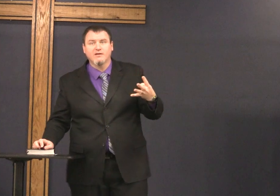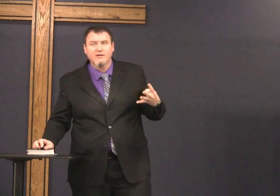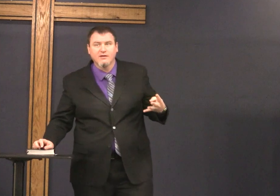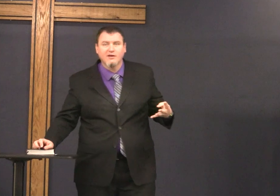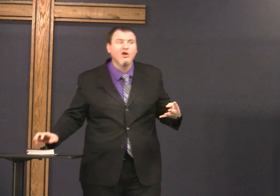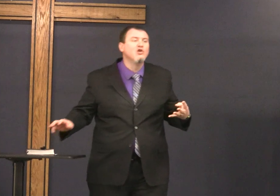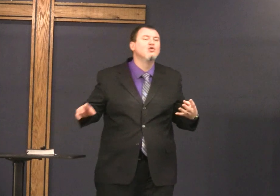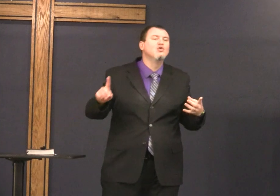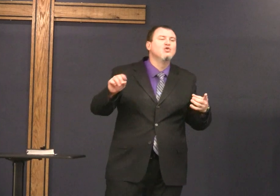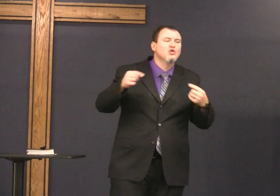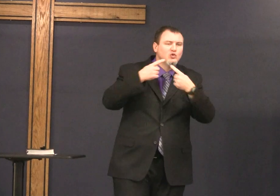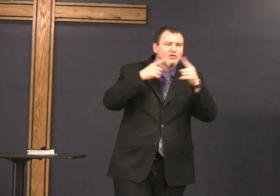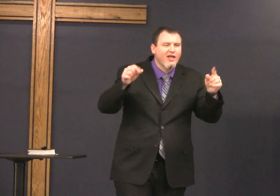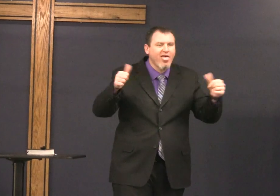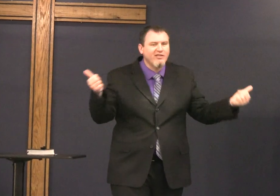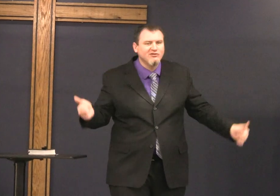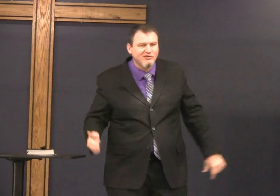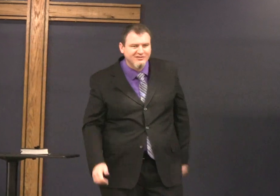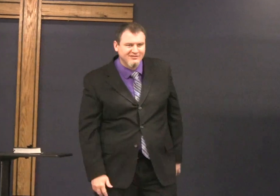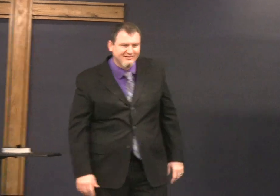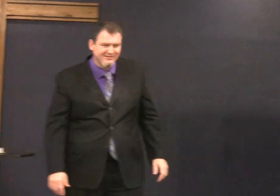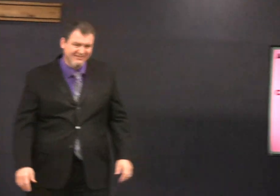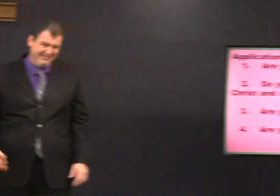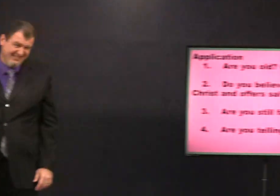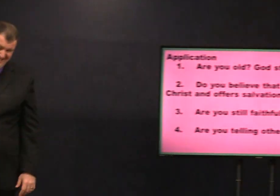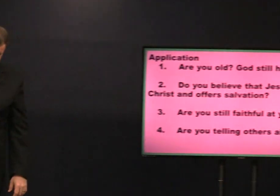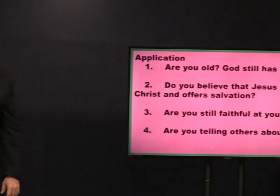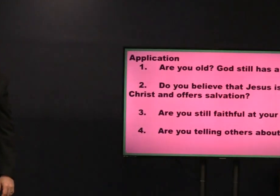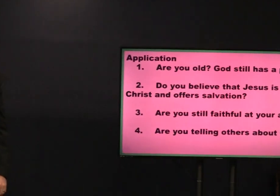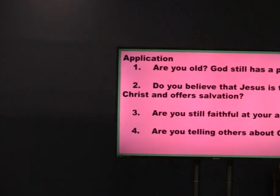fourth are you telling others about Christ